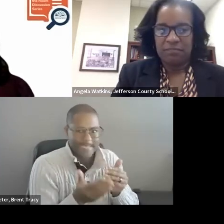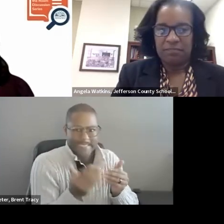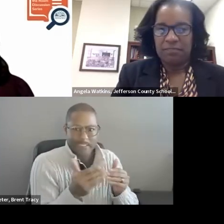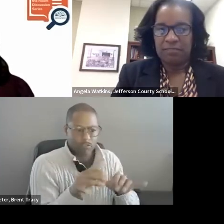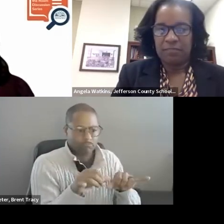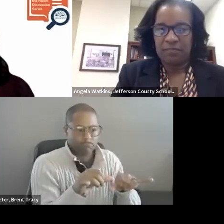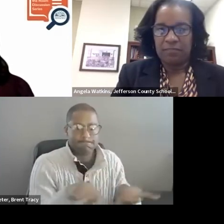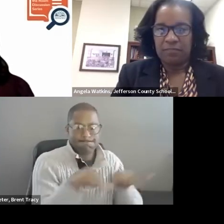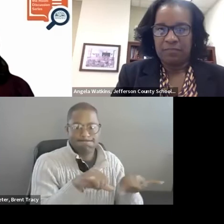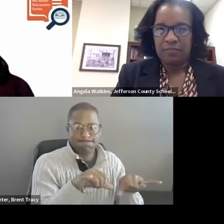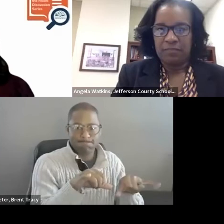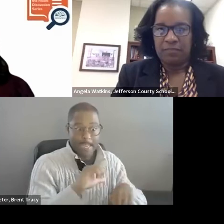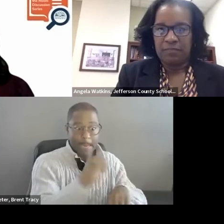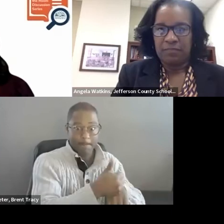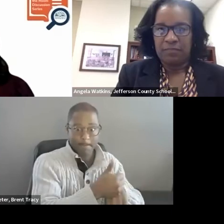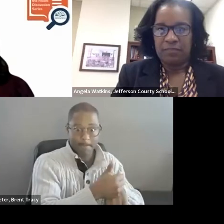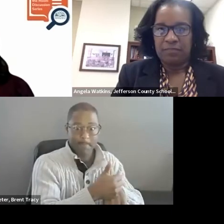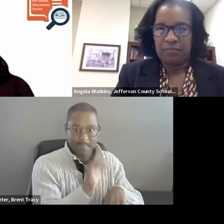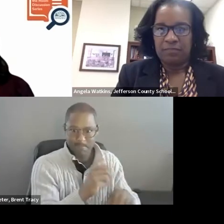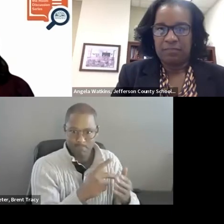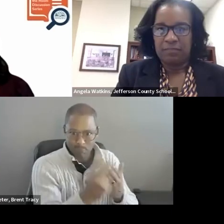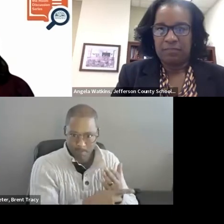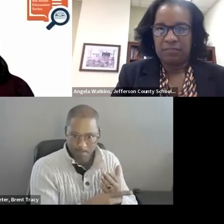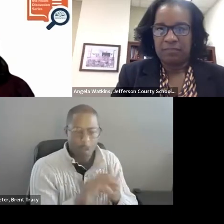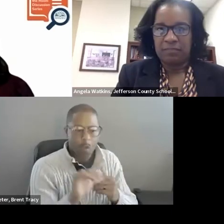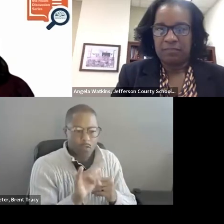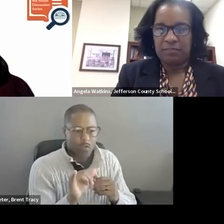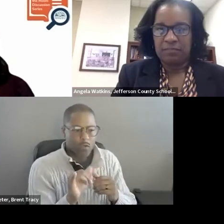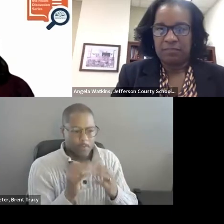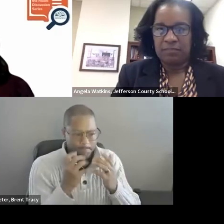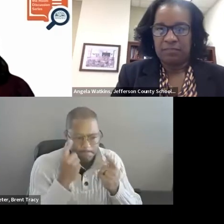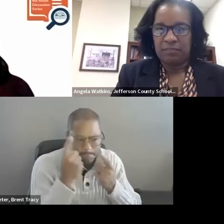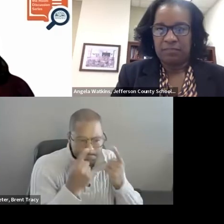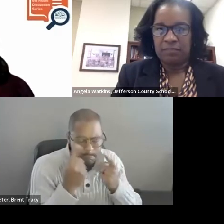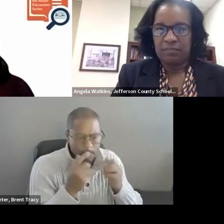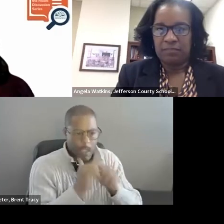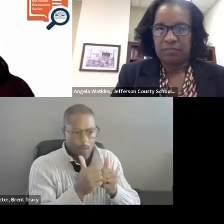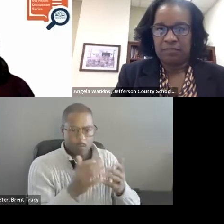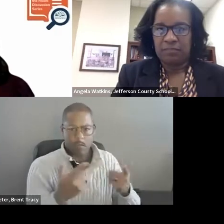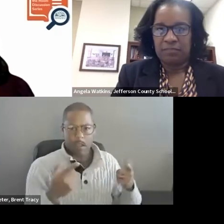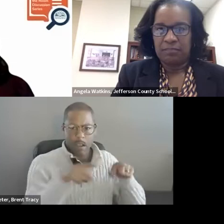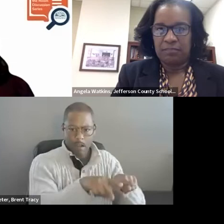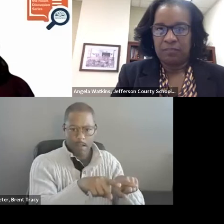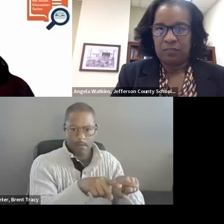Also, a bit more thoughtful about alignment in terms of which principles work.